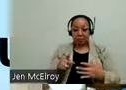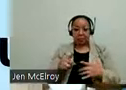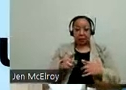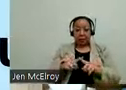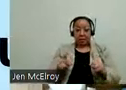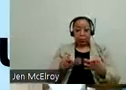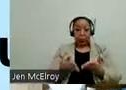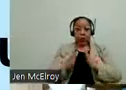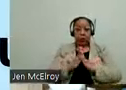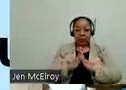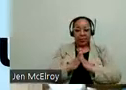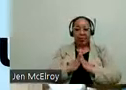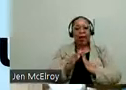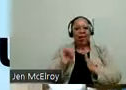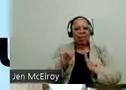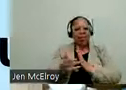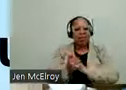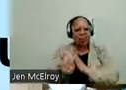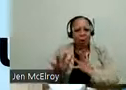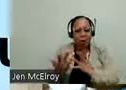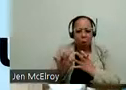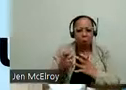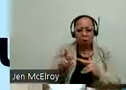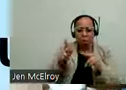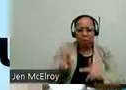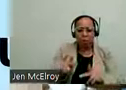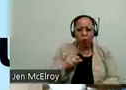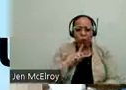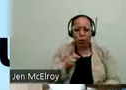different request -- someone who can really manage that intake process.